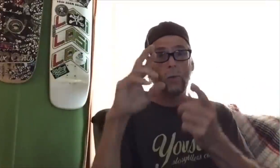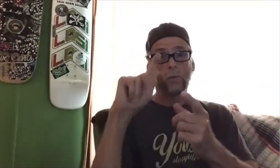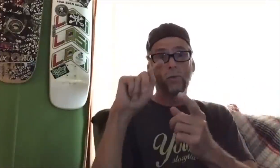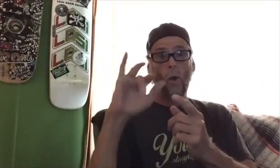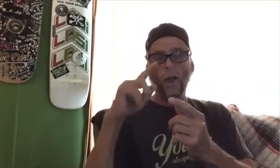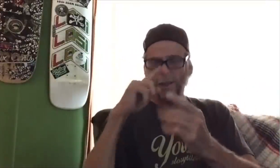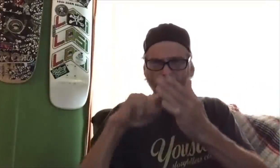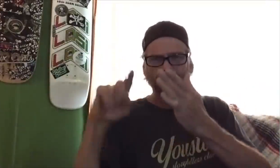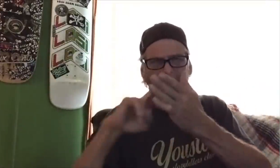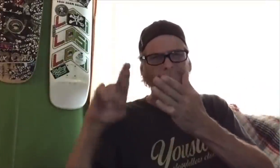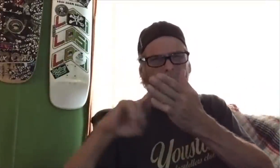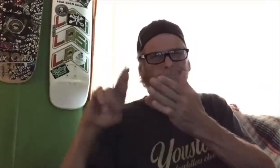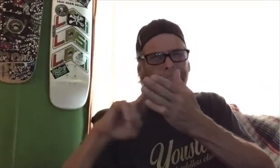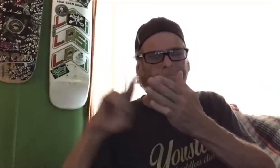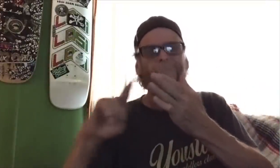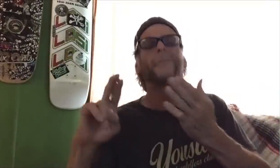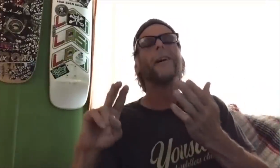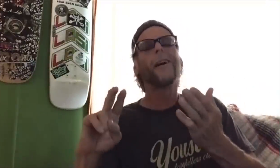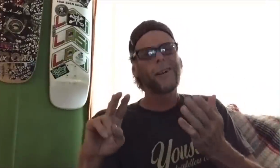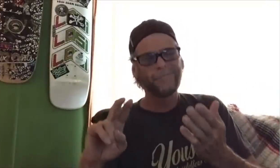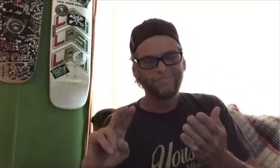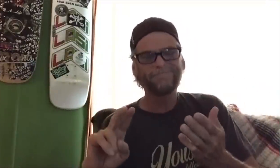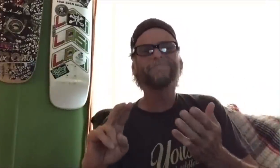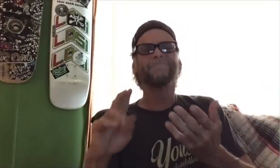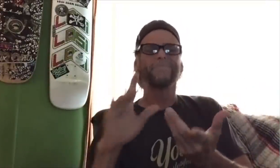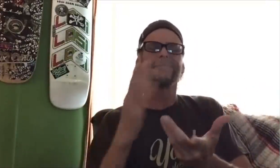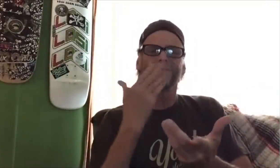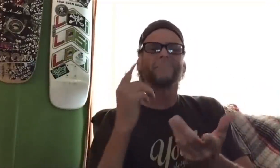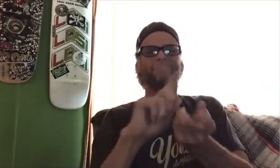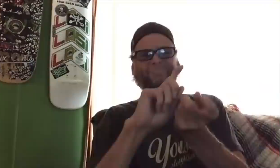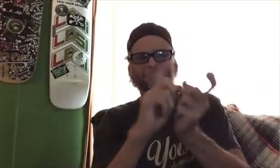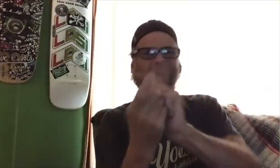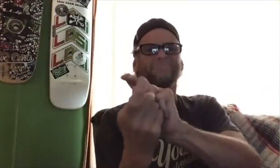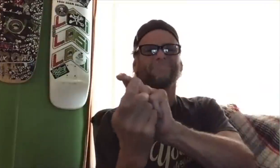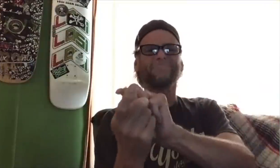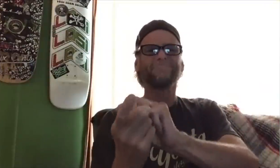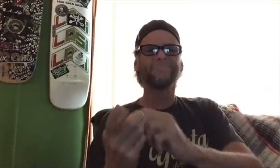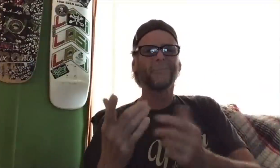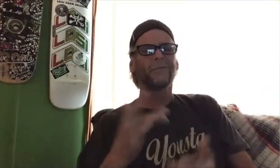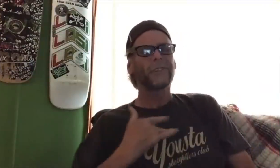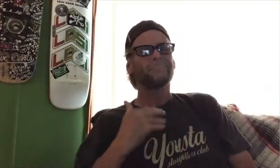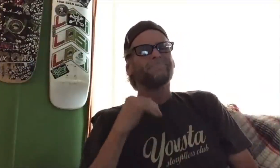But he looked into it and he realized it was best to change the name.